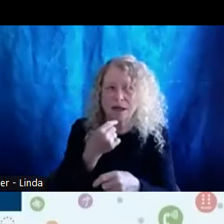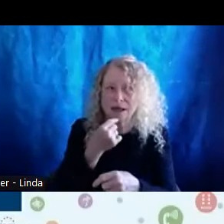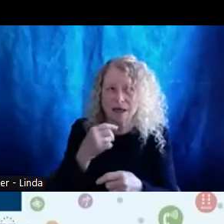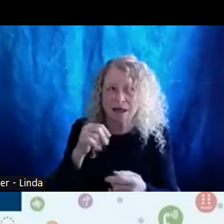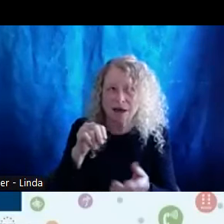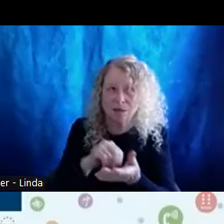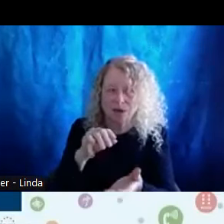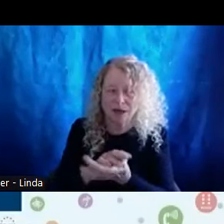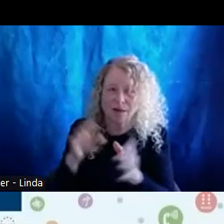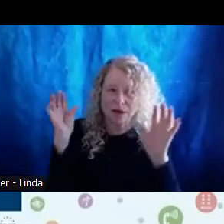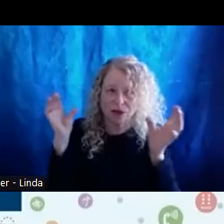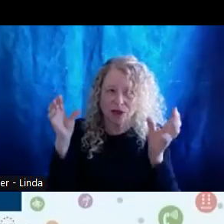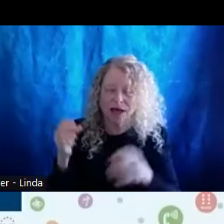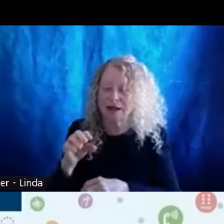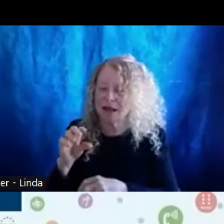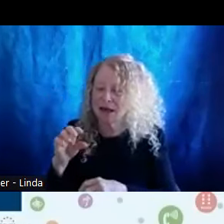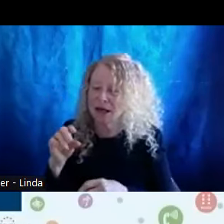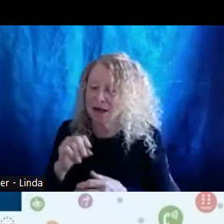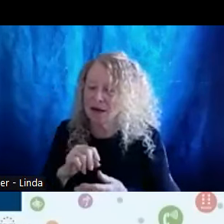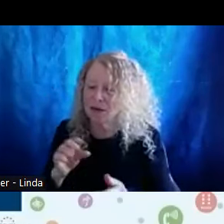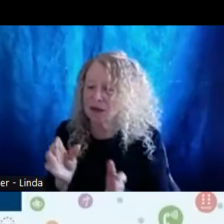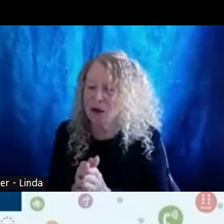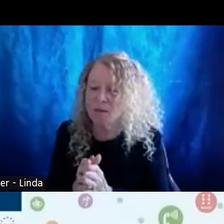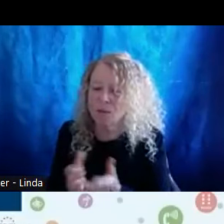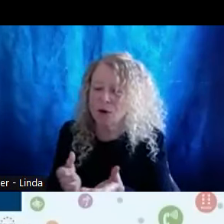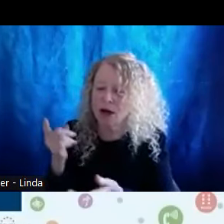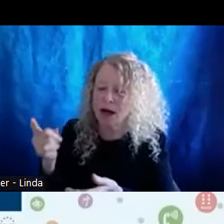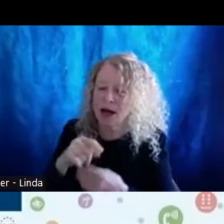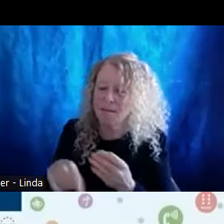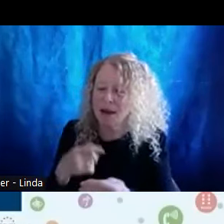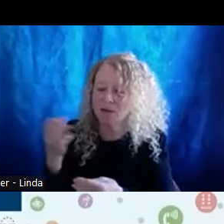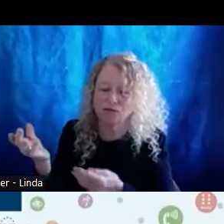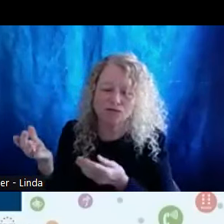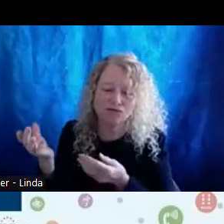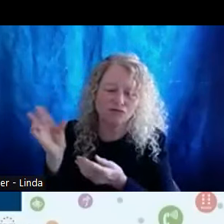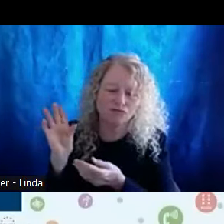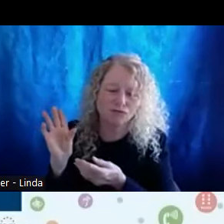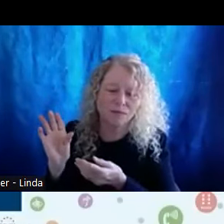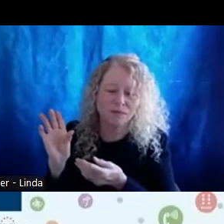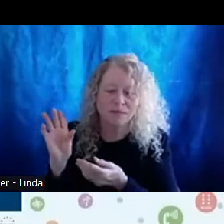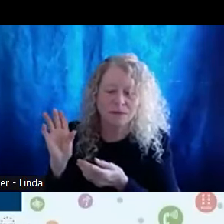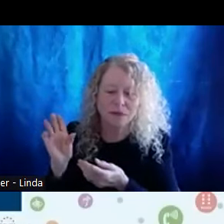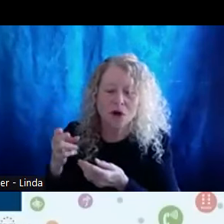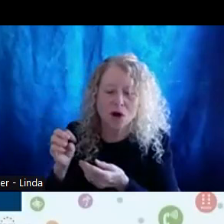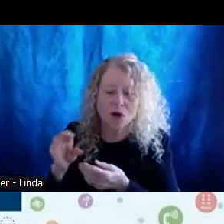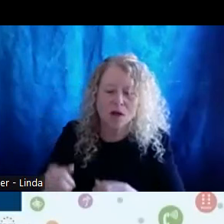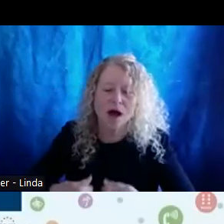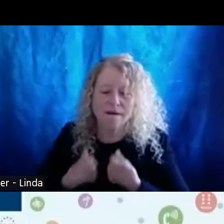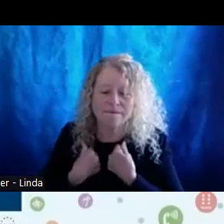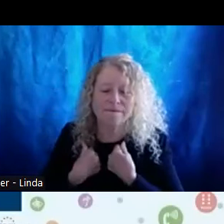It's a fantastic read and it is my delight and again privilege to honor each four of these panelists